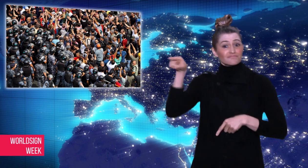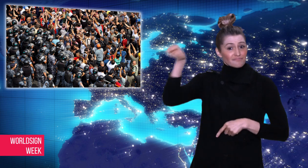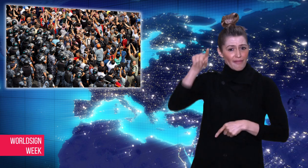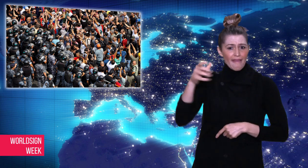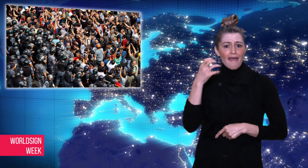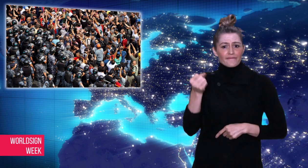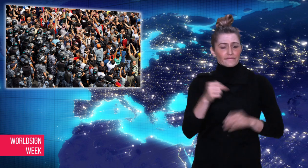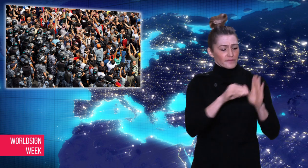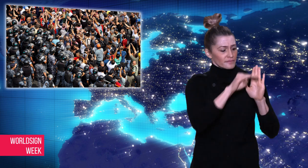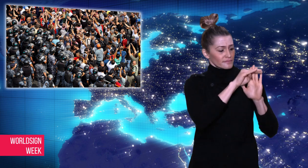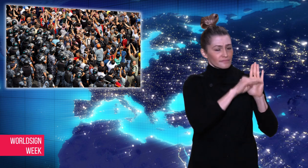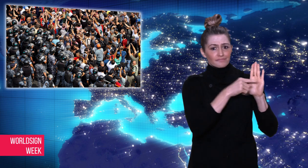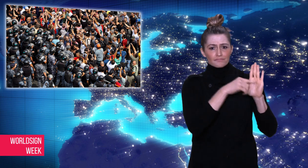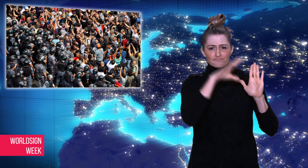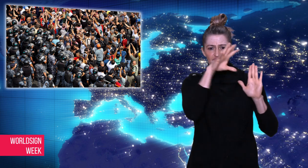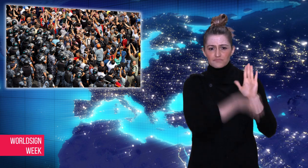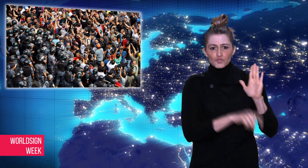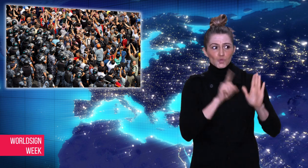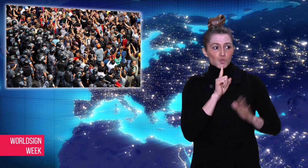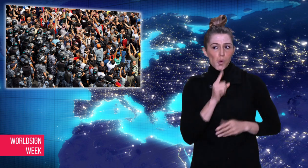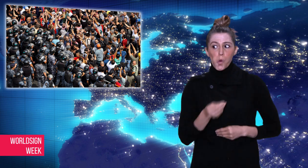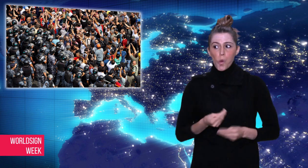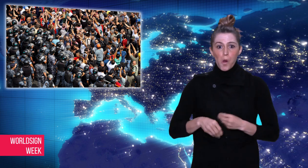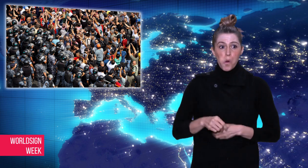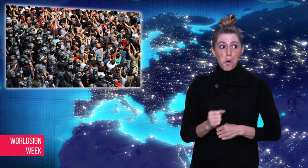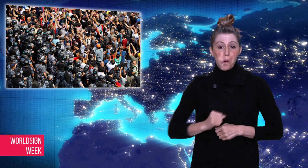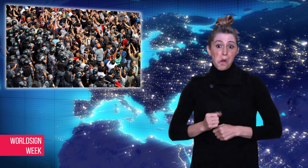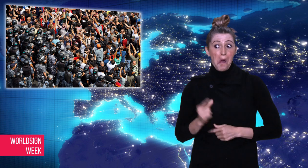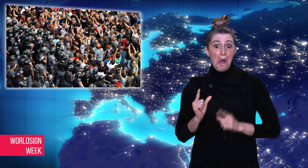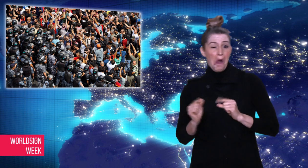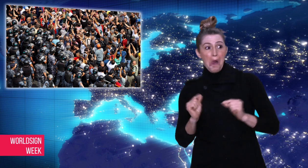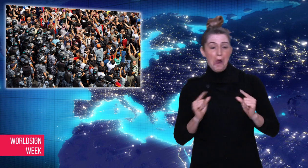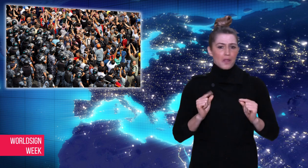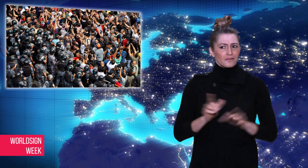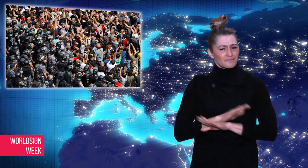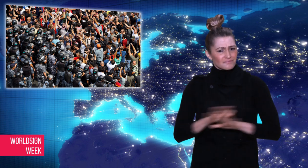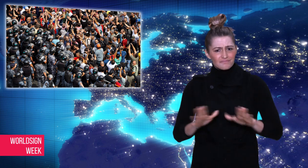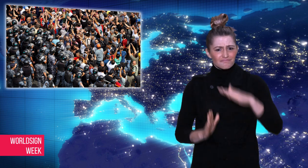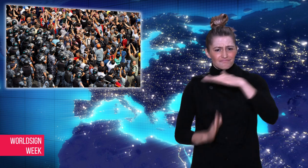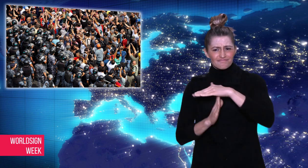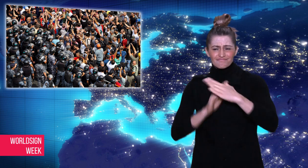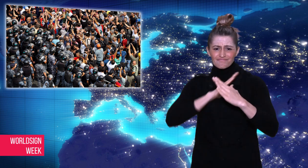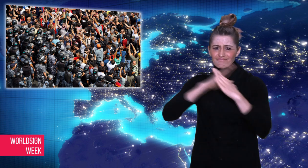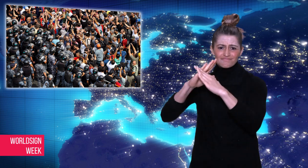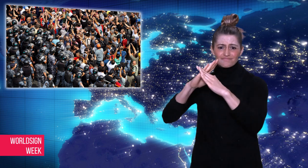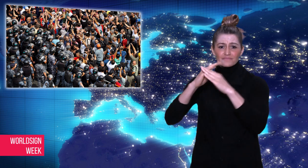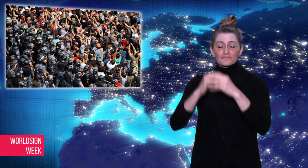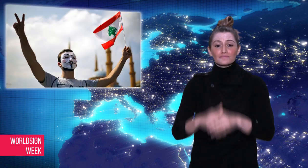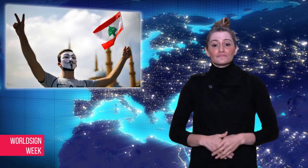mismanagement and corruption.